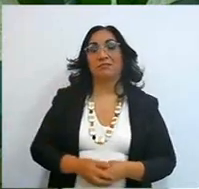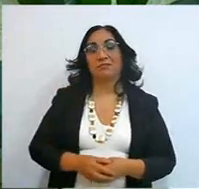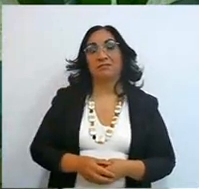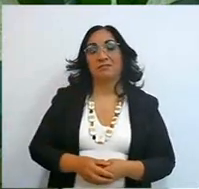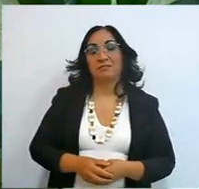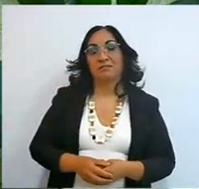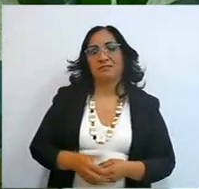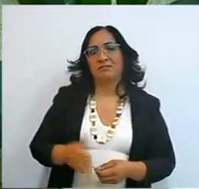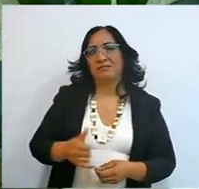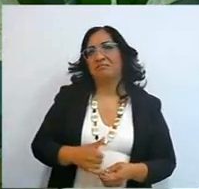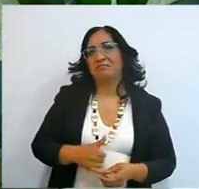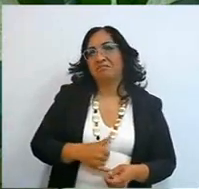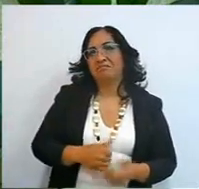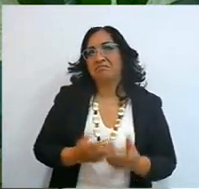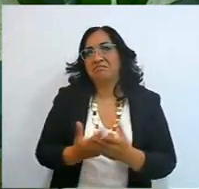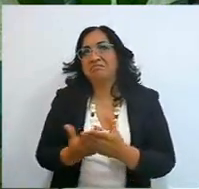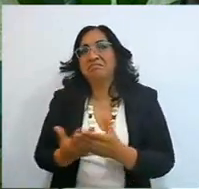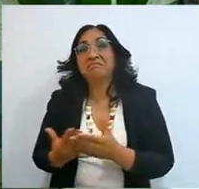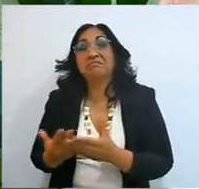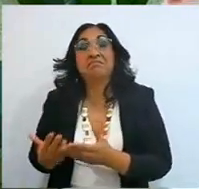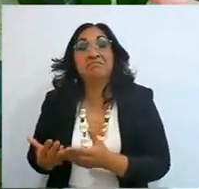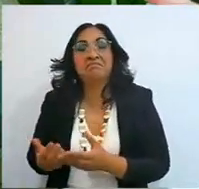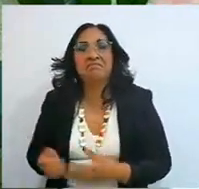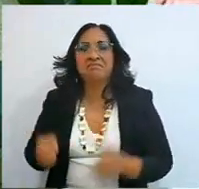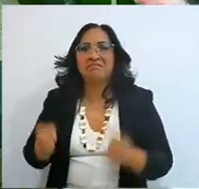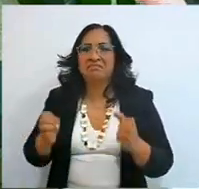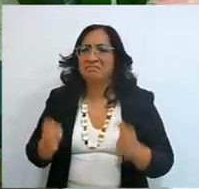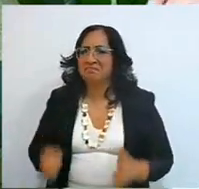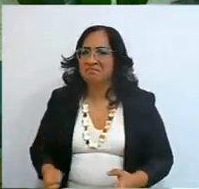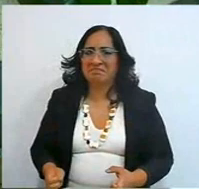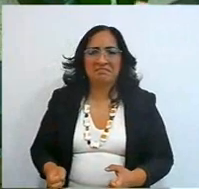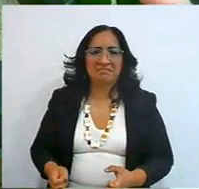I was hoping that as I was already, I was really on the floor talking to him,